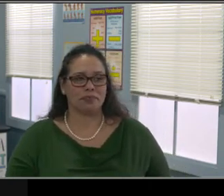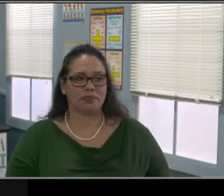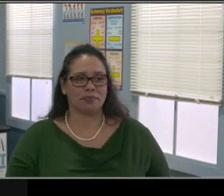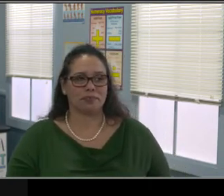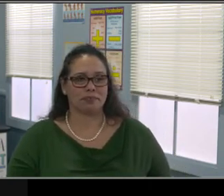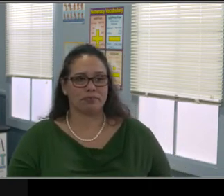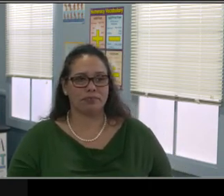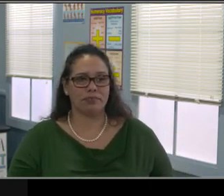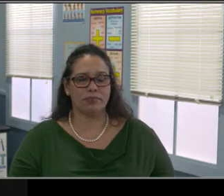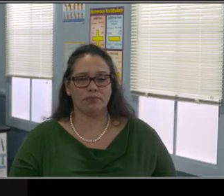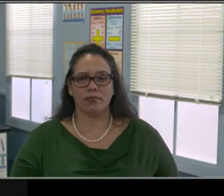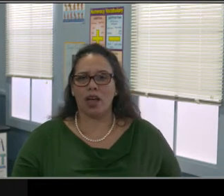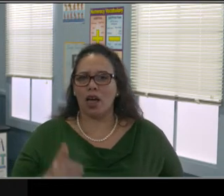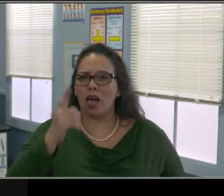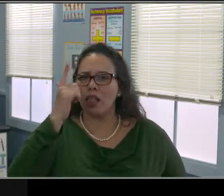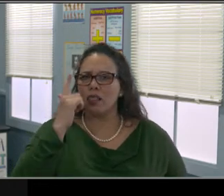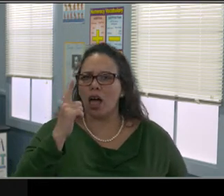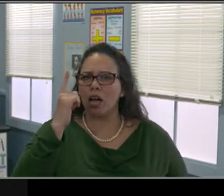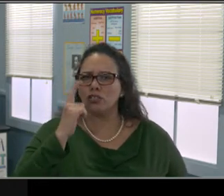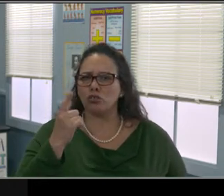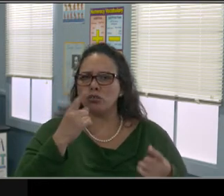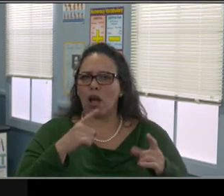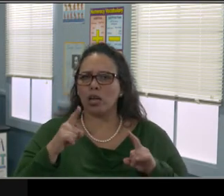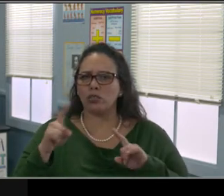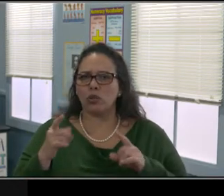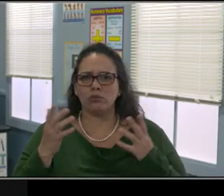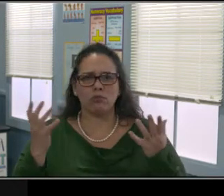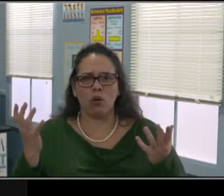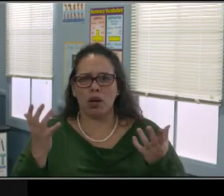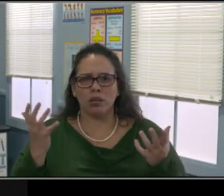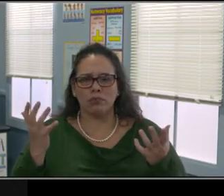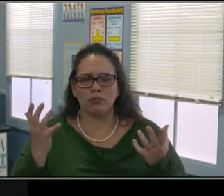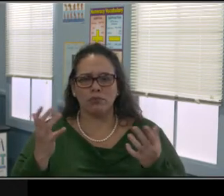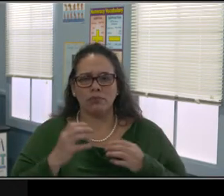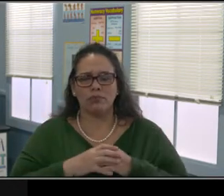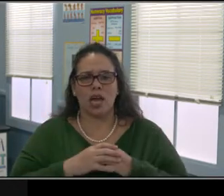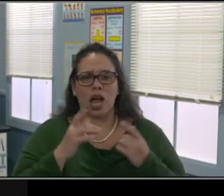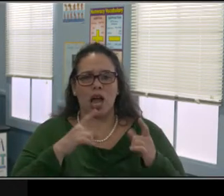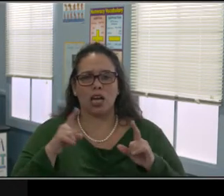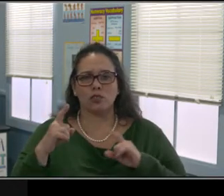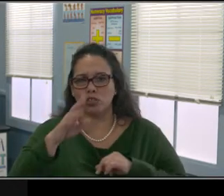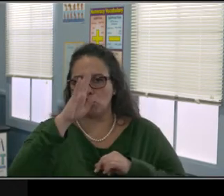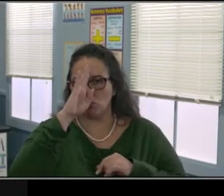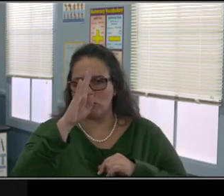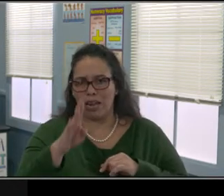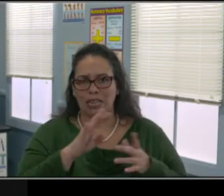A, punishment is easier. B, when angry, frightened, or hurt, it is our first reaction.